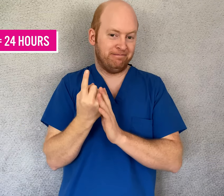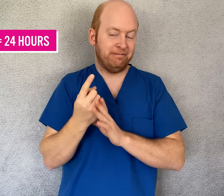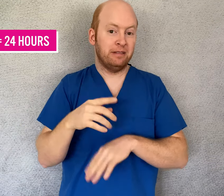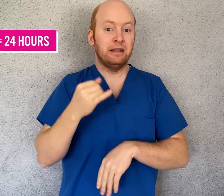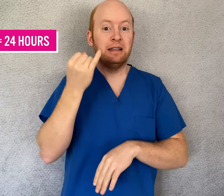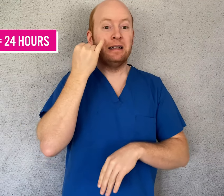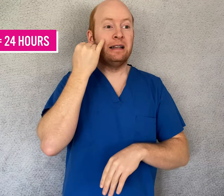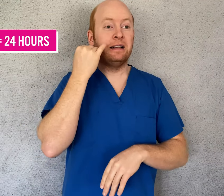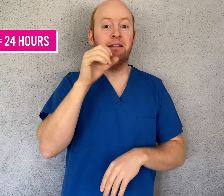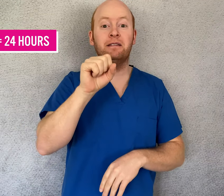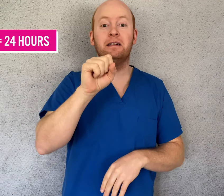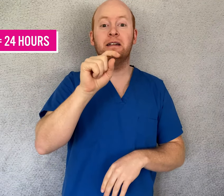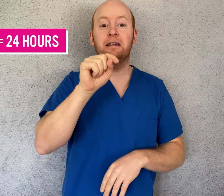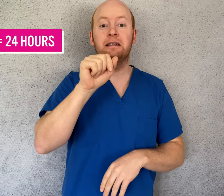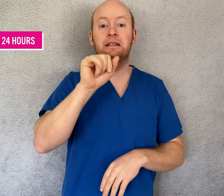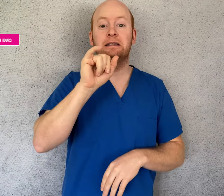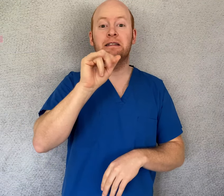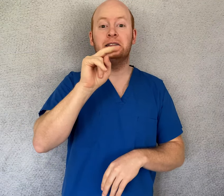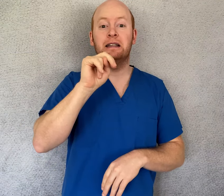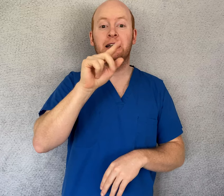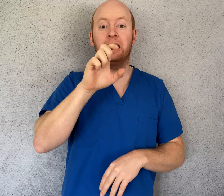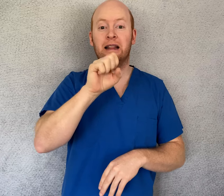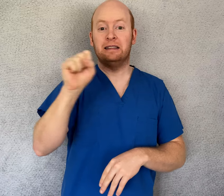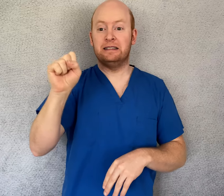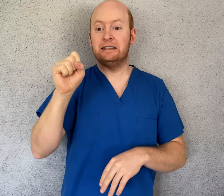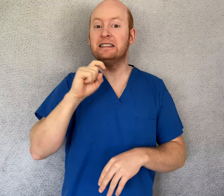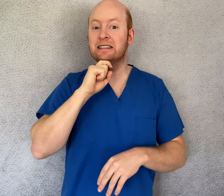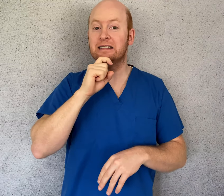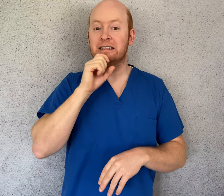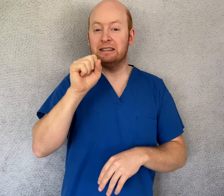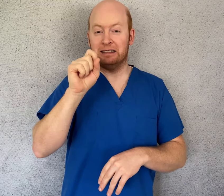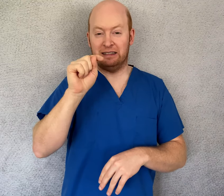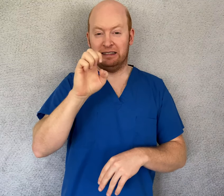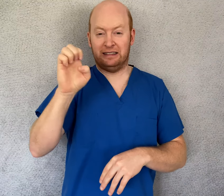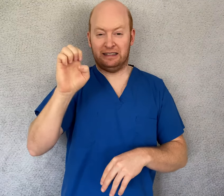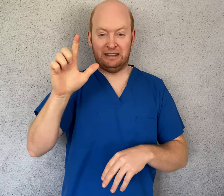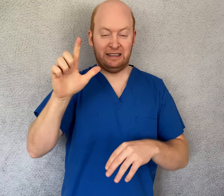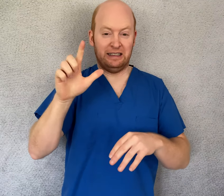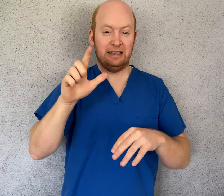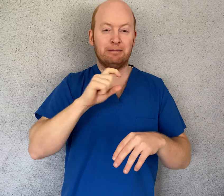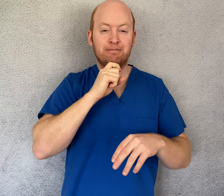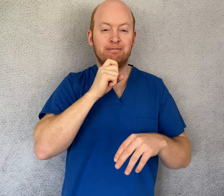On stainless steel surfaces that are commonly found